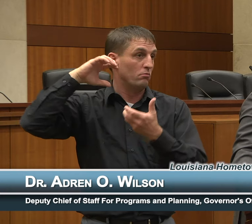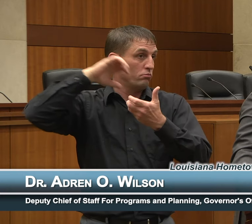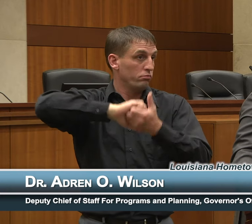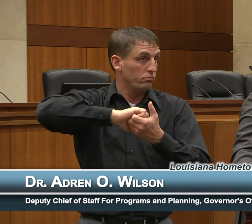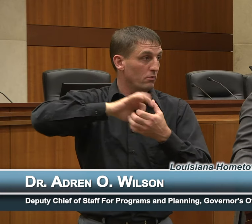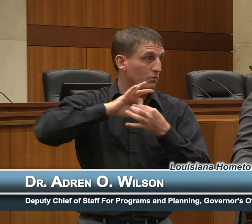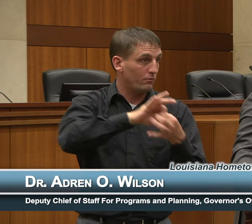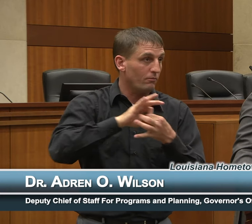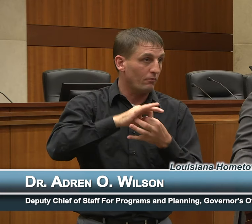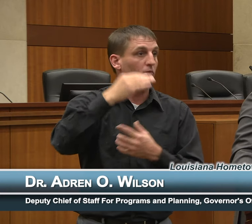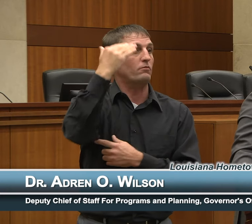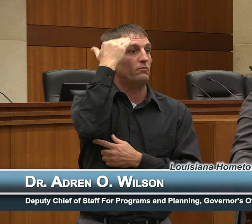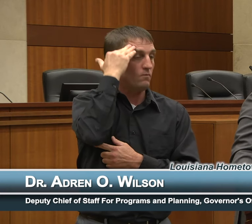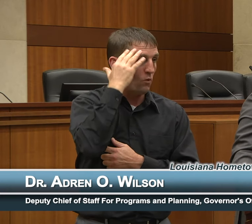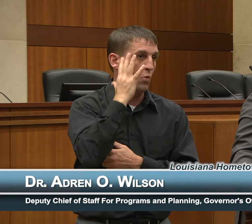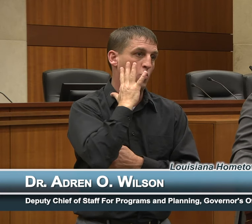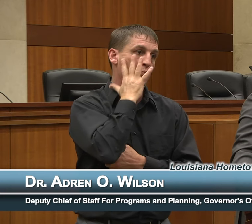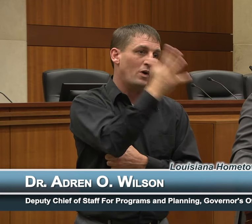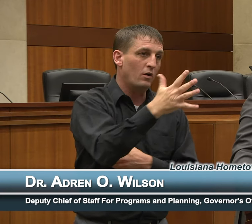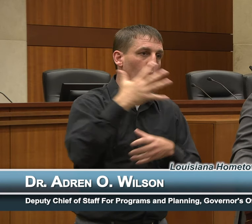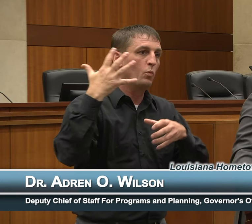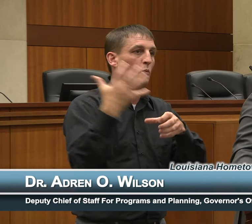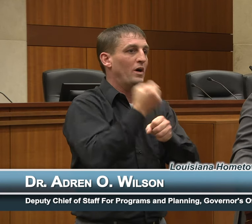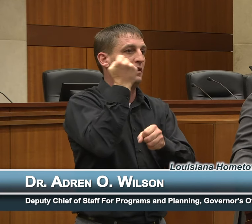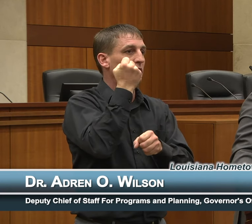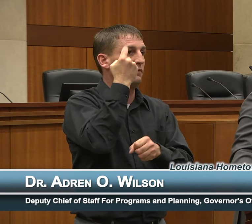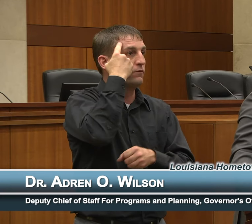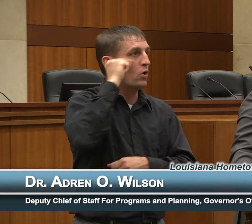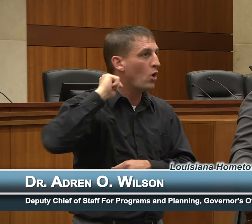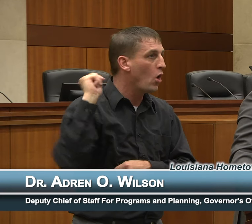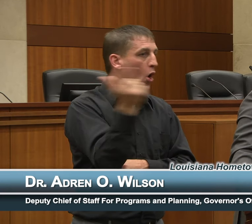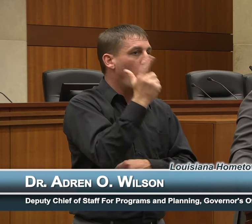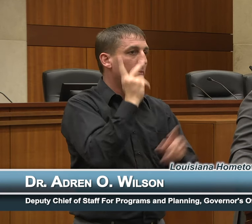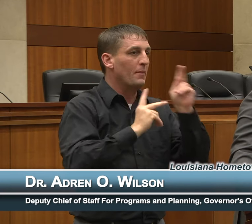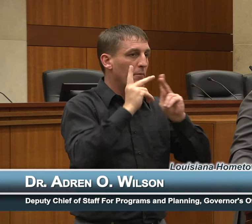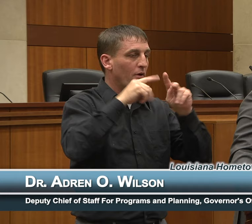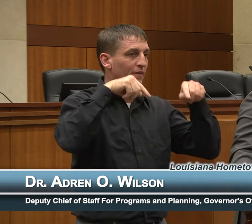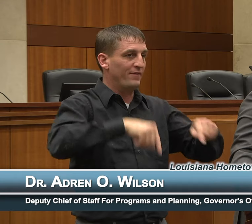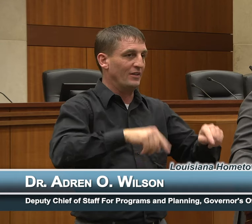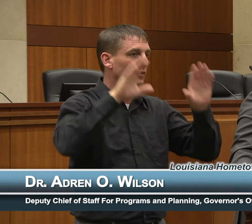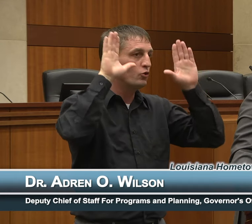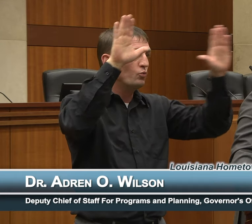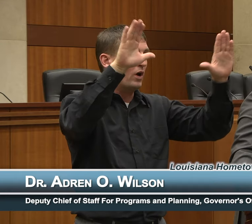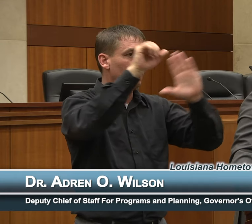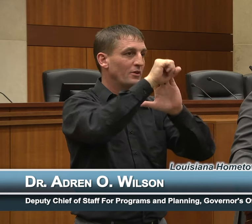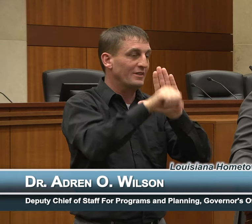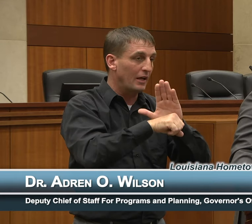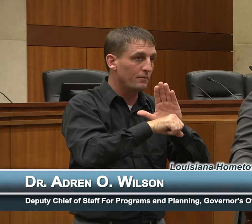win for all of the people of this incredible state, for every single person